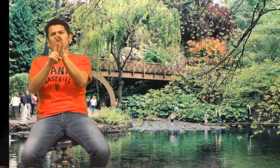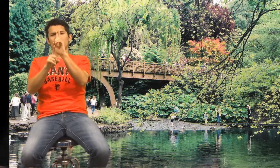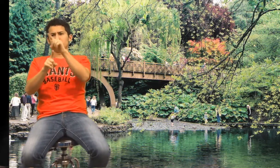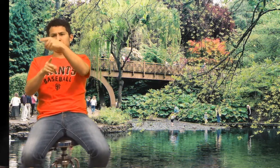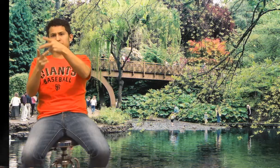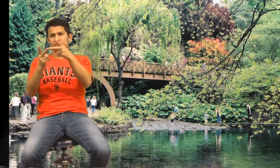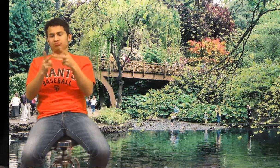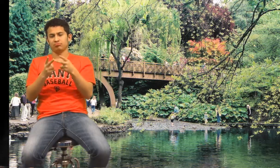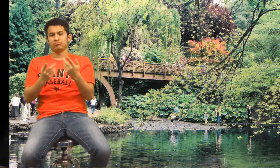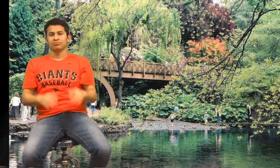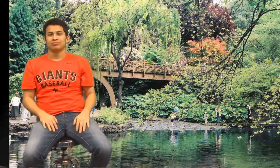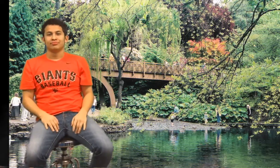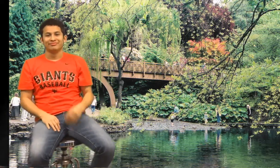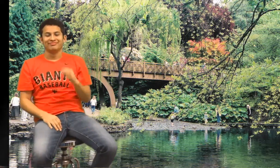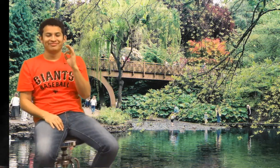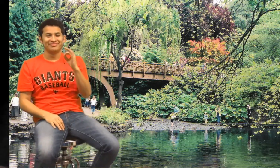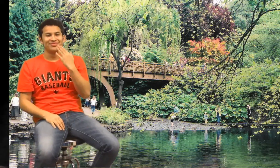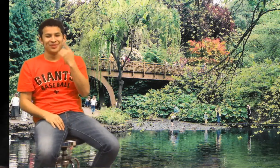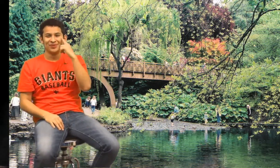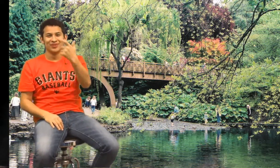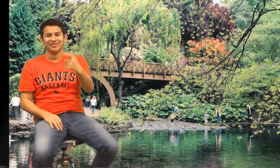It's a popular place. Thanks for watching!